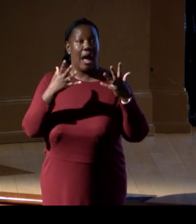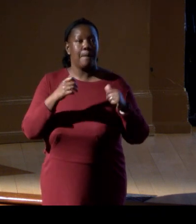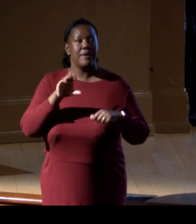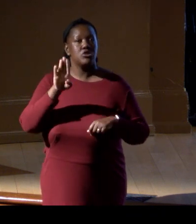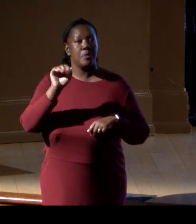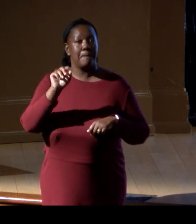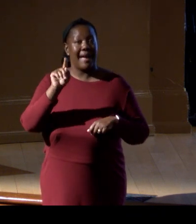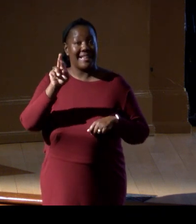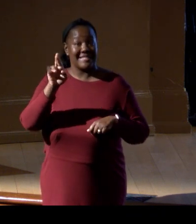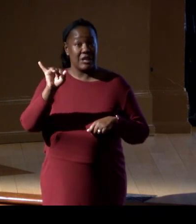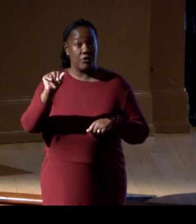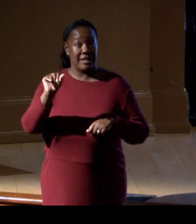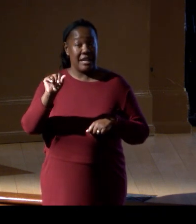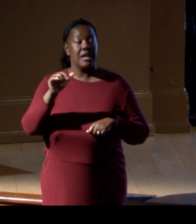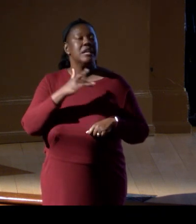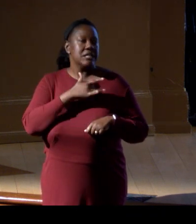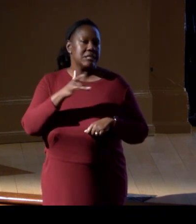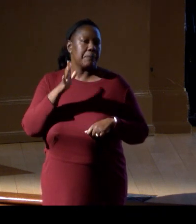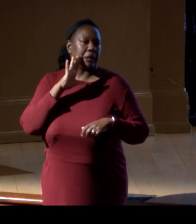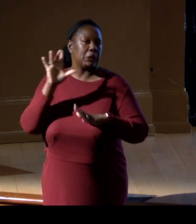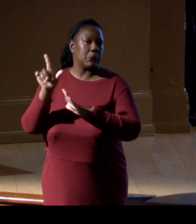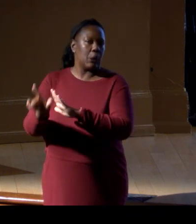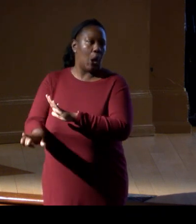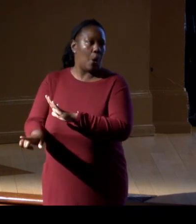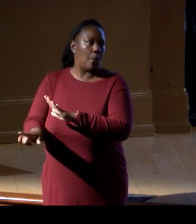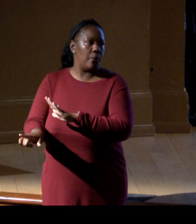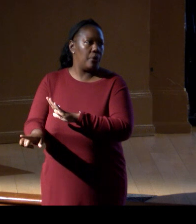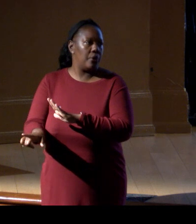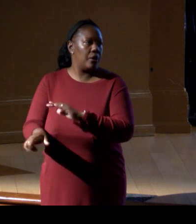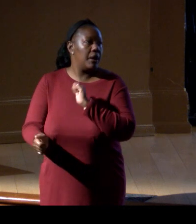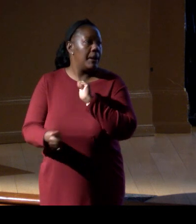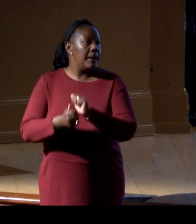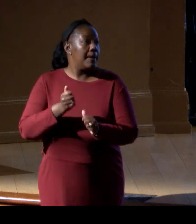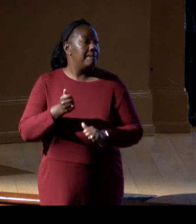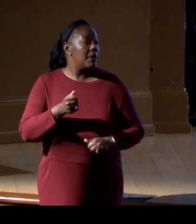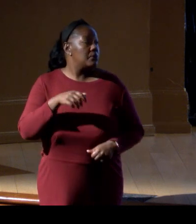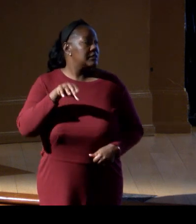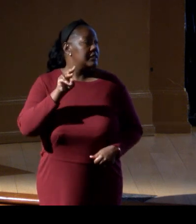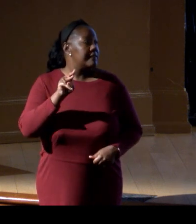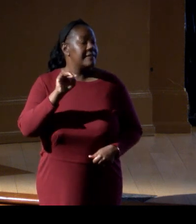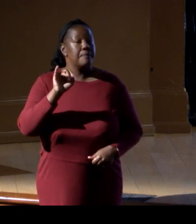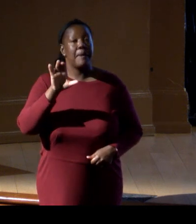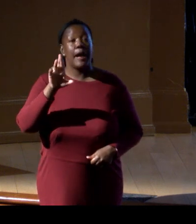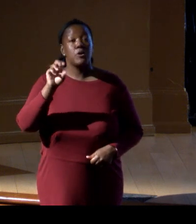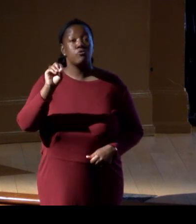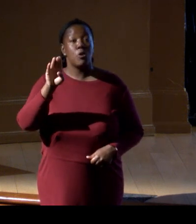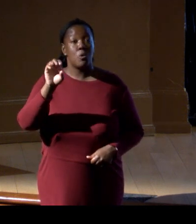and most of the microbes are very, very small photosynthetic bacteria,